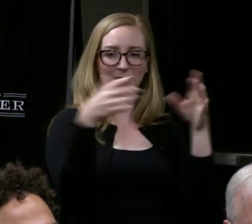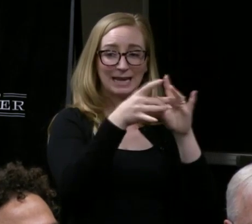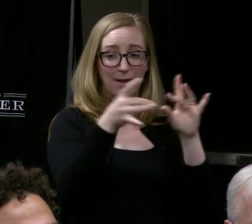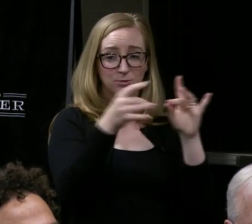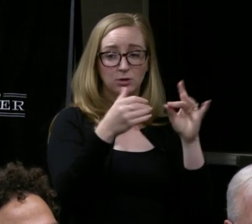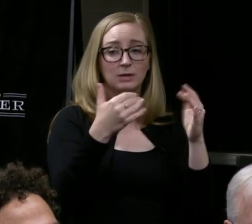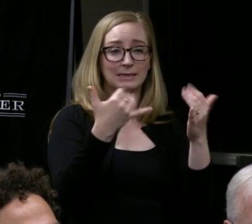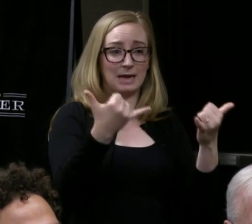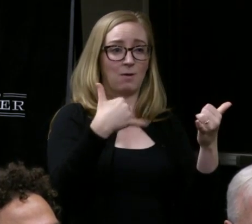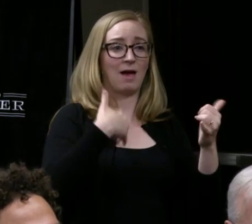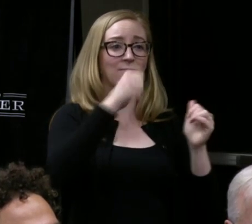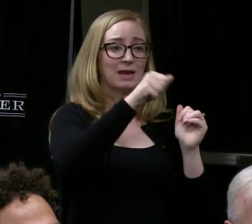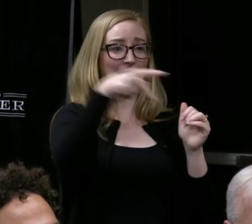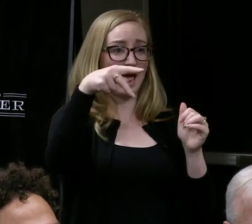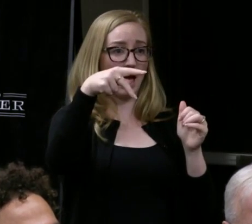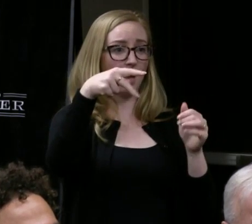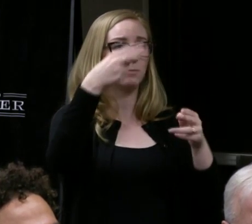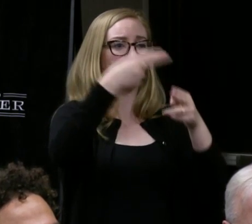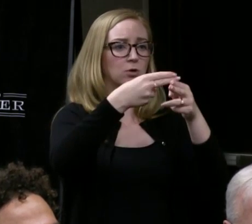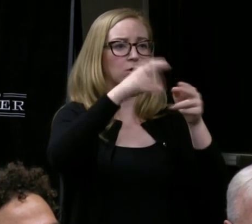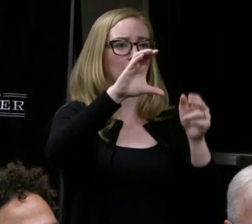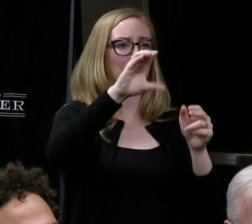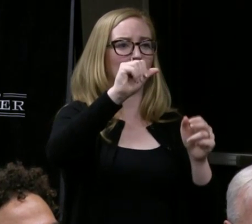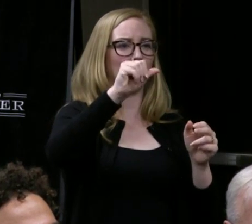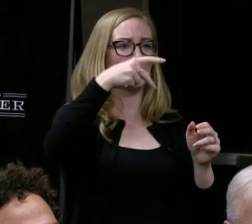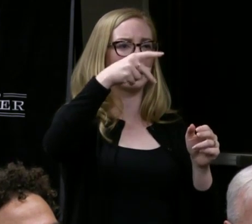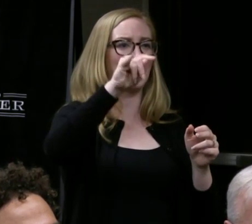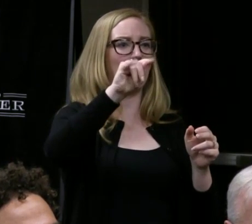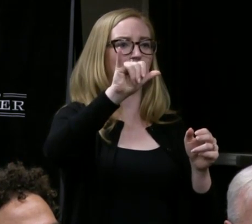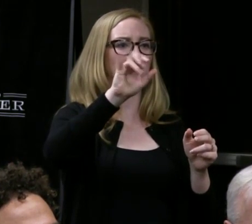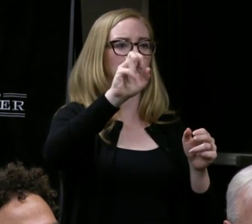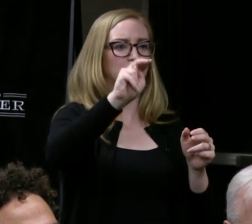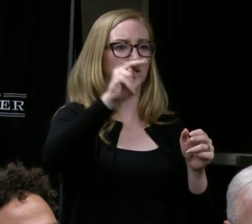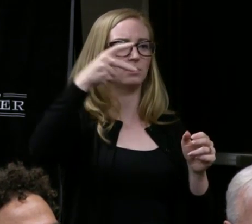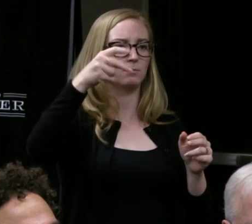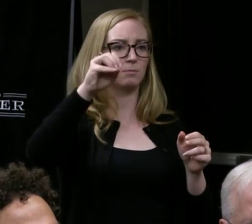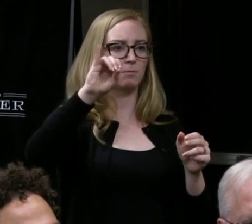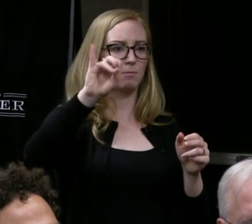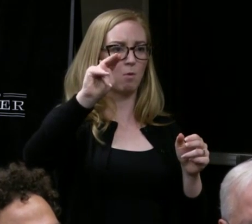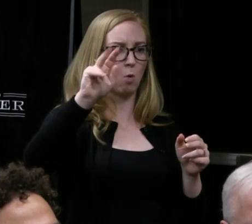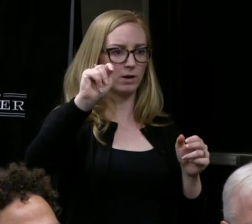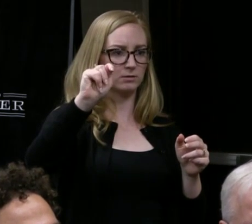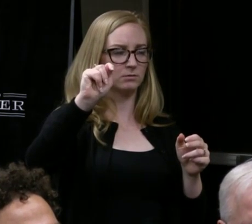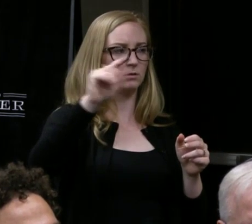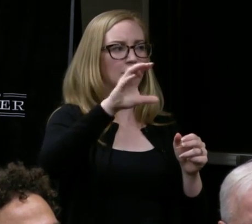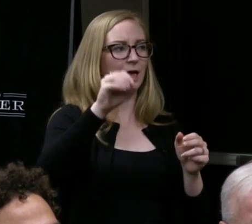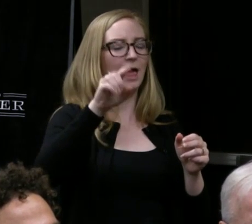I think it's called Caption Point, that uses smartphones.